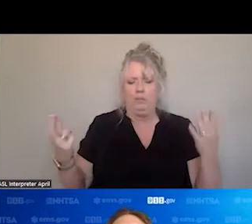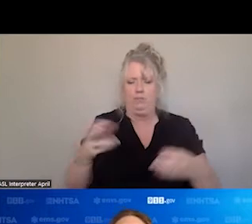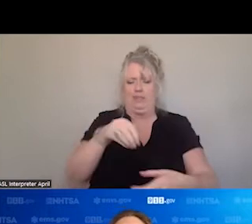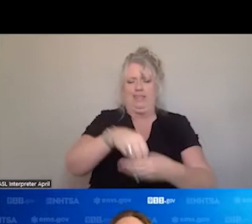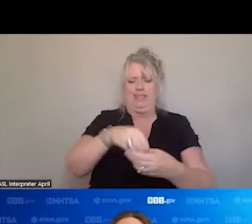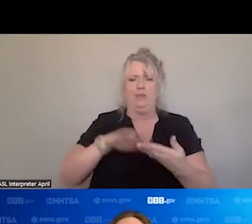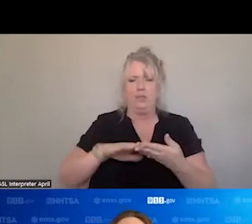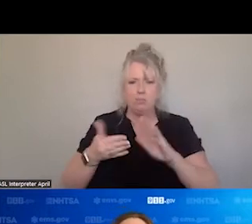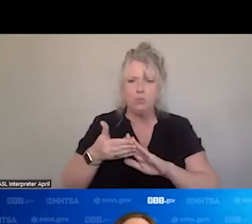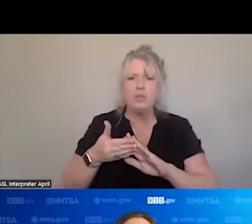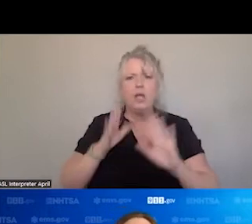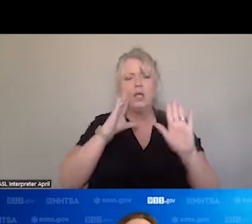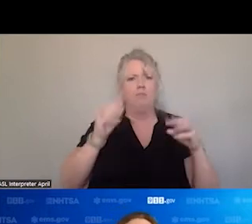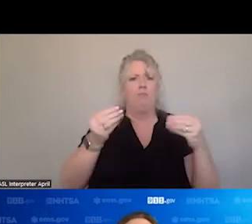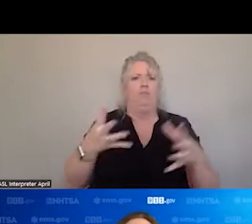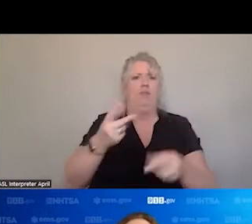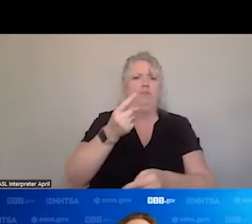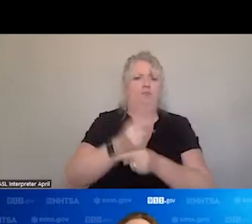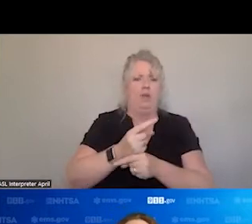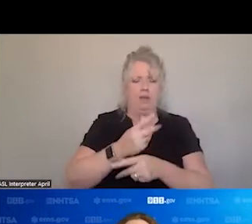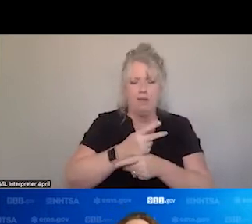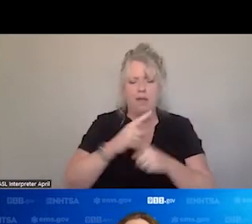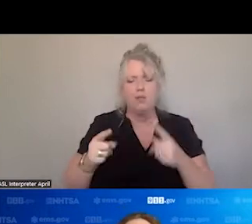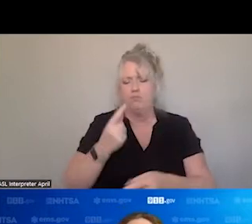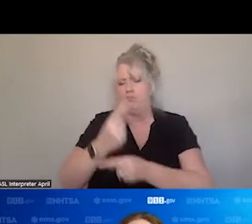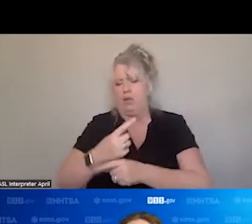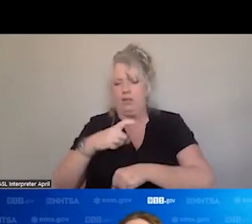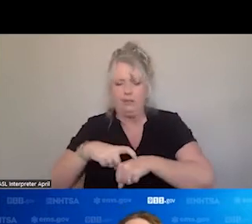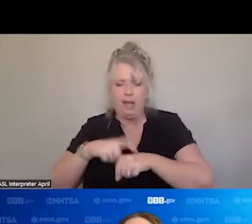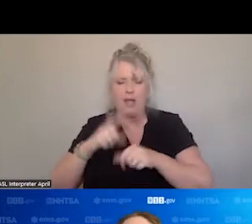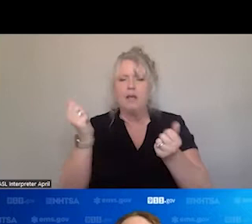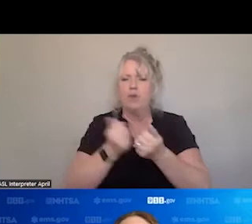AND PROVIDE THE RIGHT CARE AT THE RIGHT PLACE AT THE RIGHT TIME FOR AWFUL THE PEOPLE THAT WE SERVE.